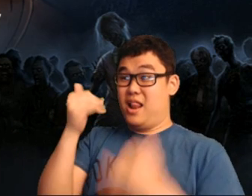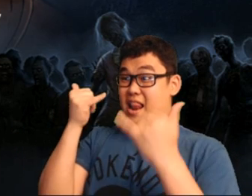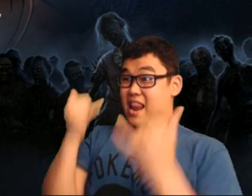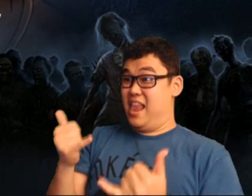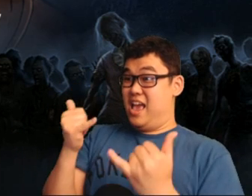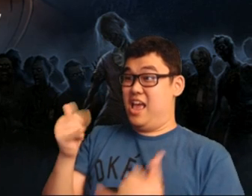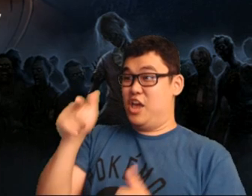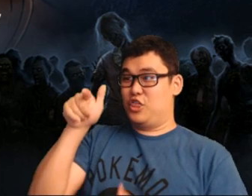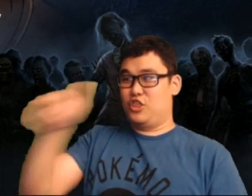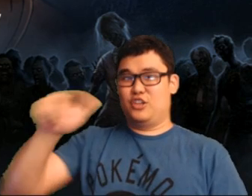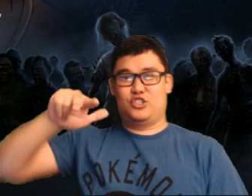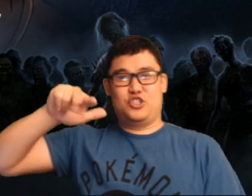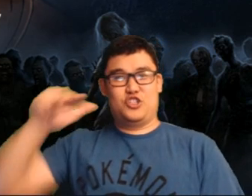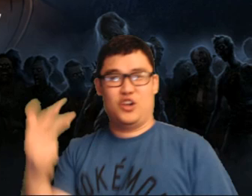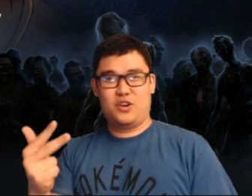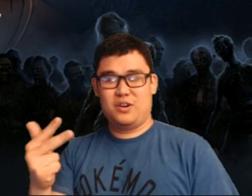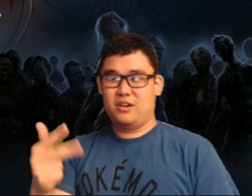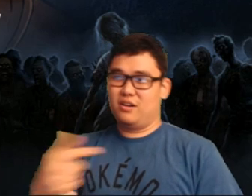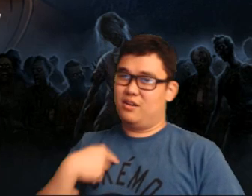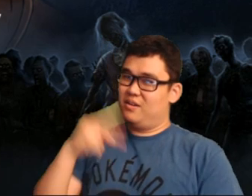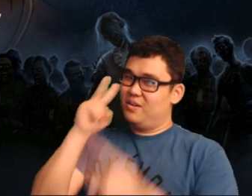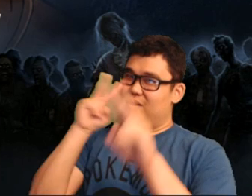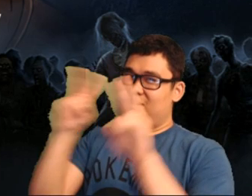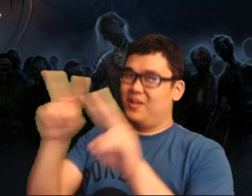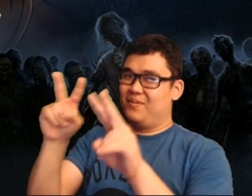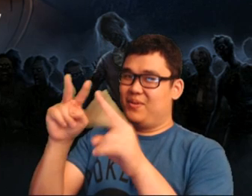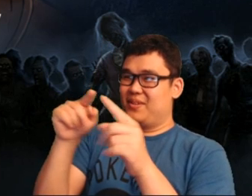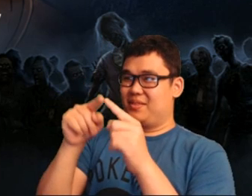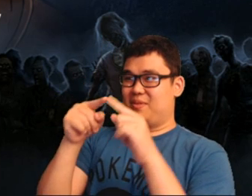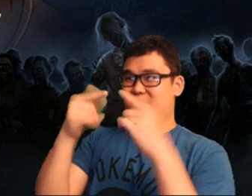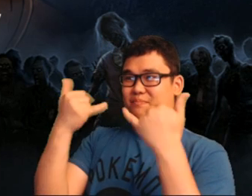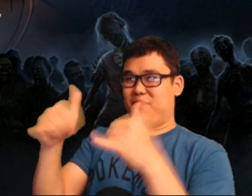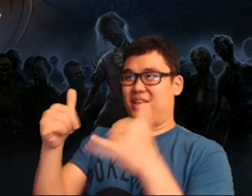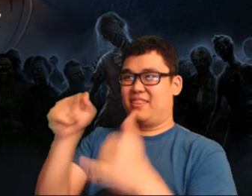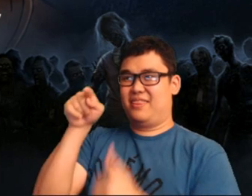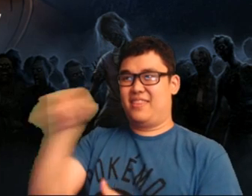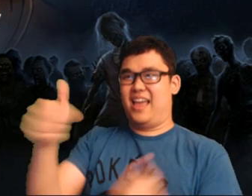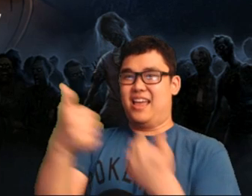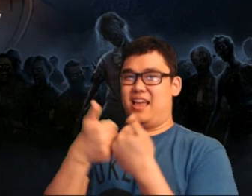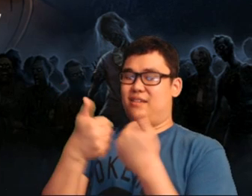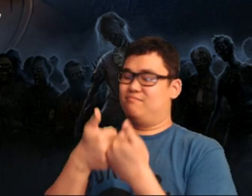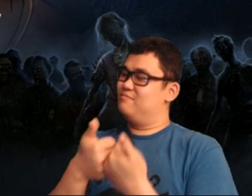Right now, this game is on the third season! I look forward to playing this game!